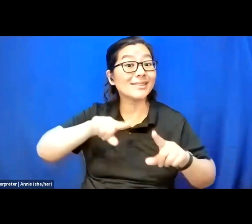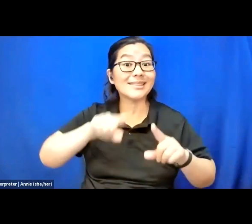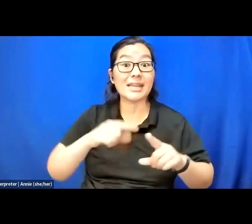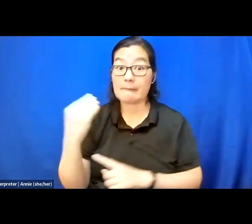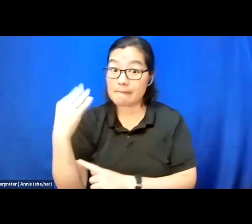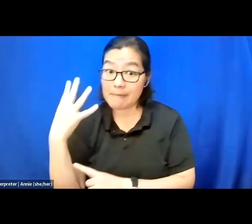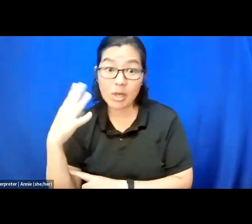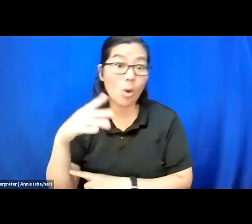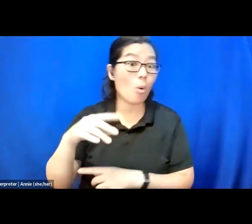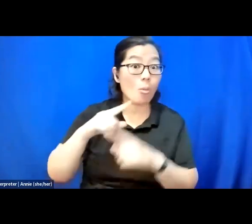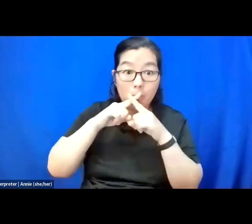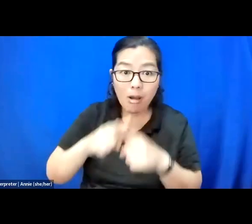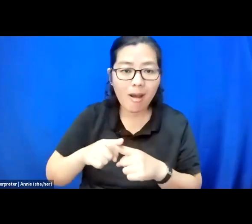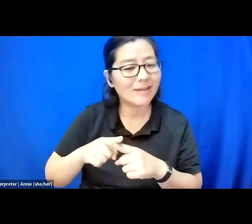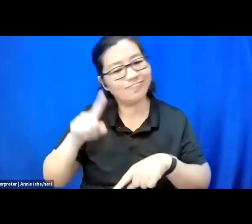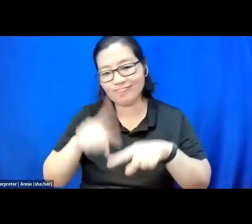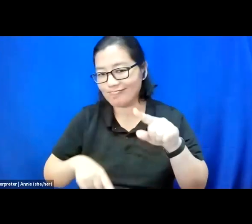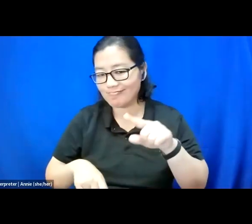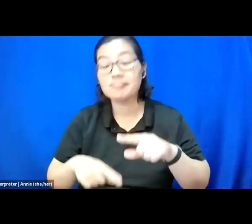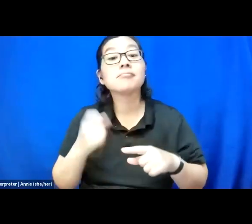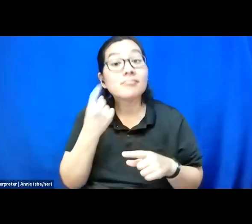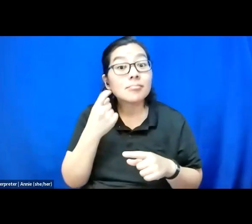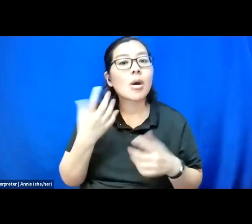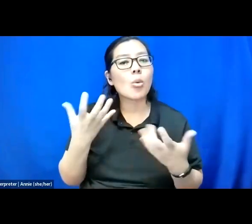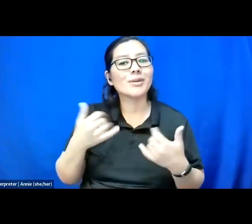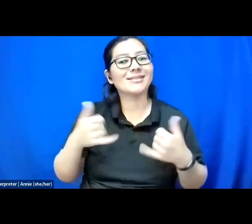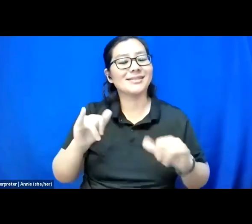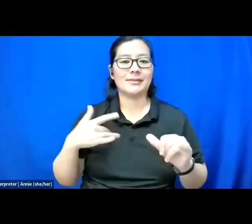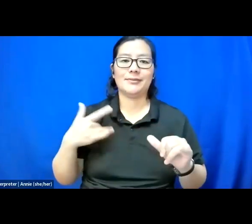However, we do want to have this be a community space. We want to hear from you.